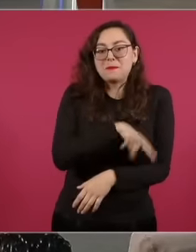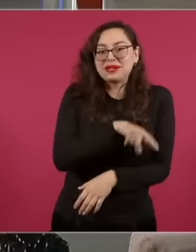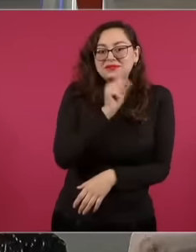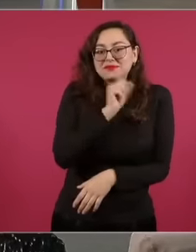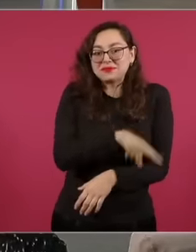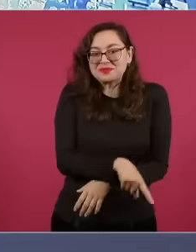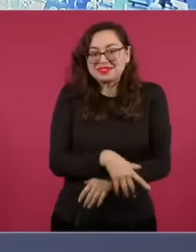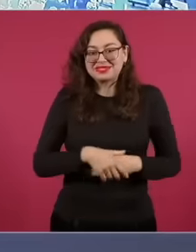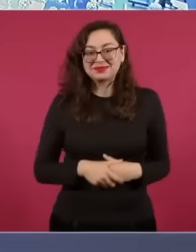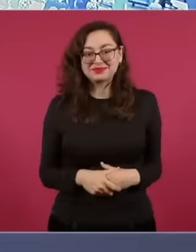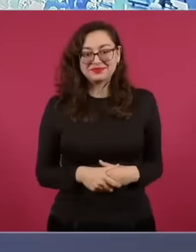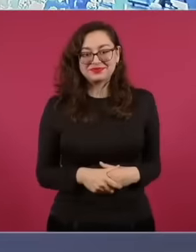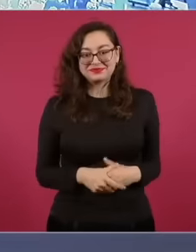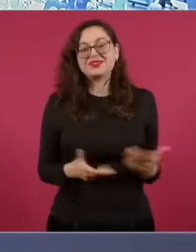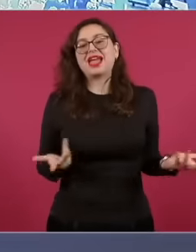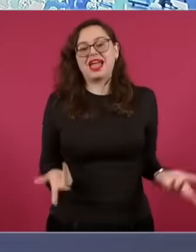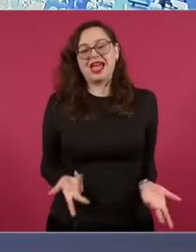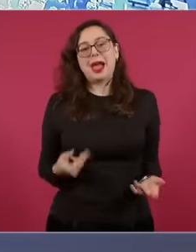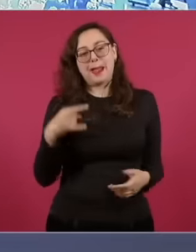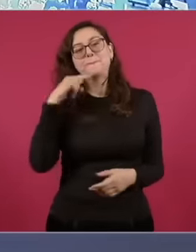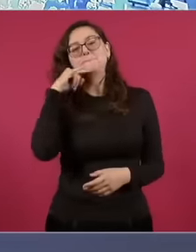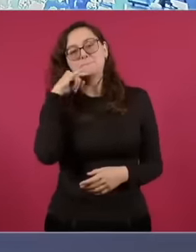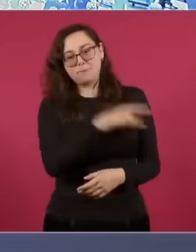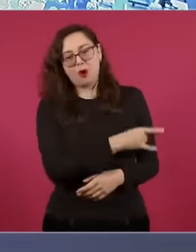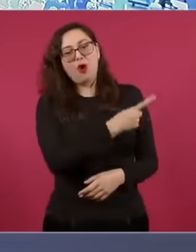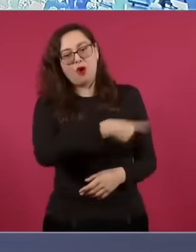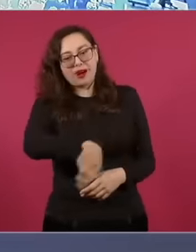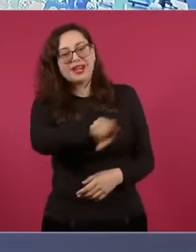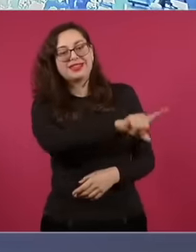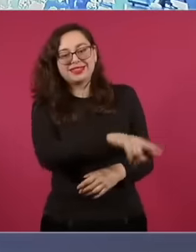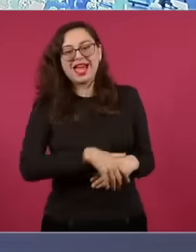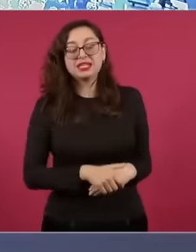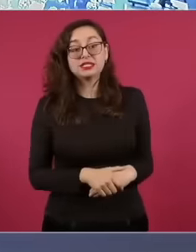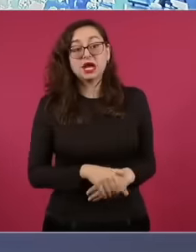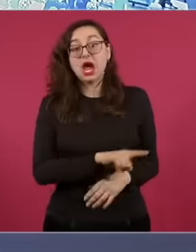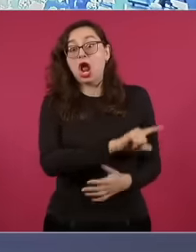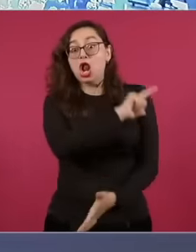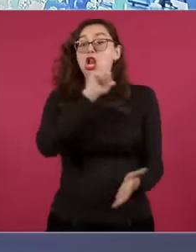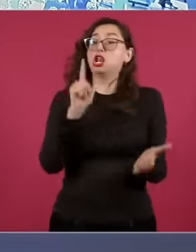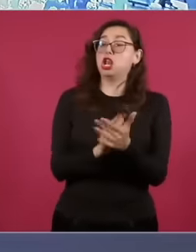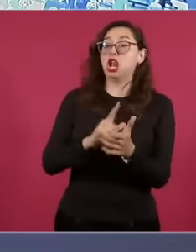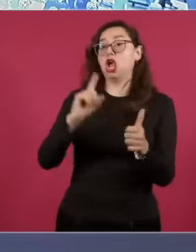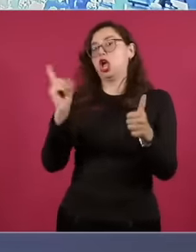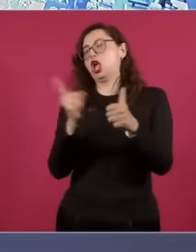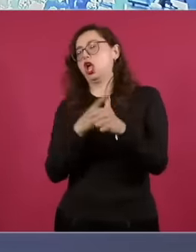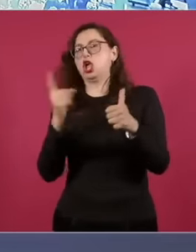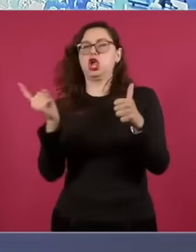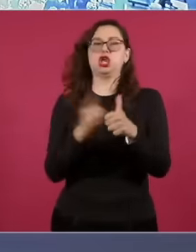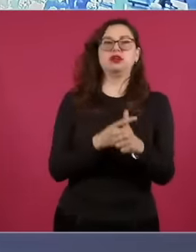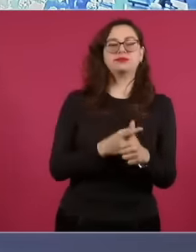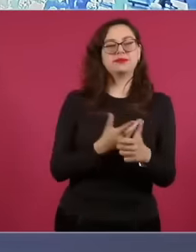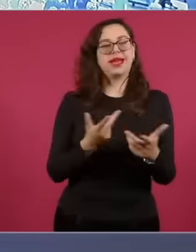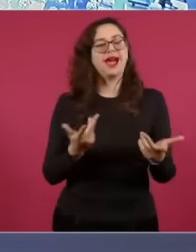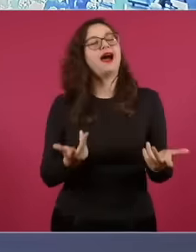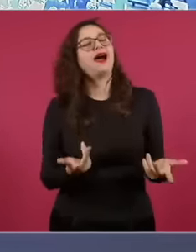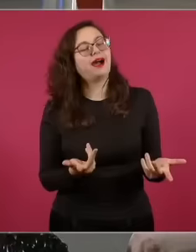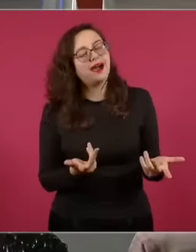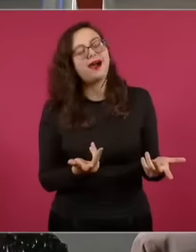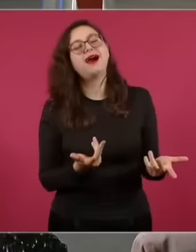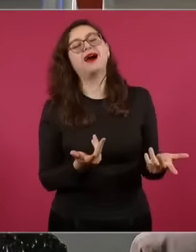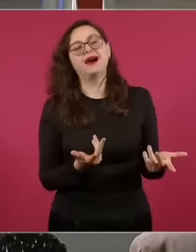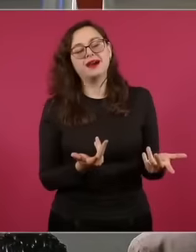the hypocrisy when we talk about the law is the law and the State of law this is going to be defined